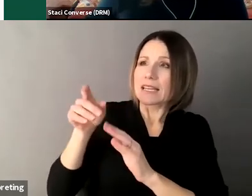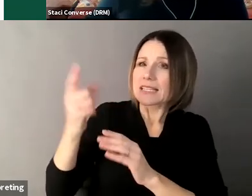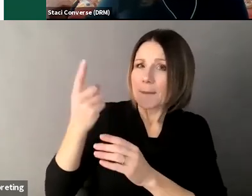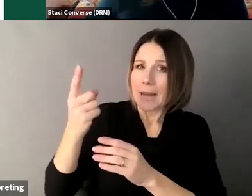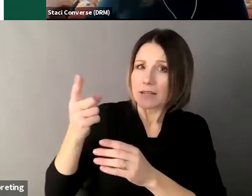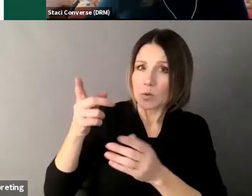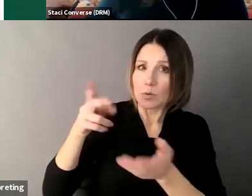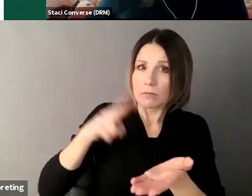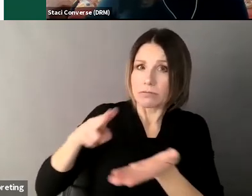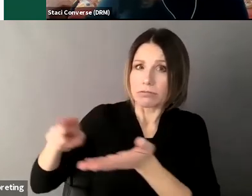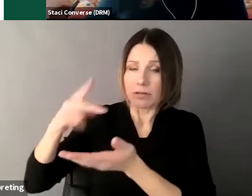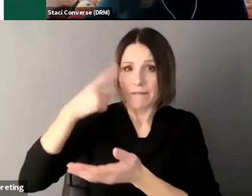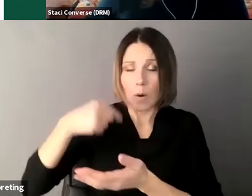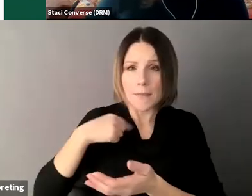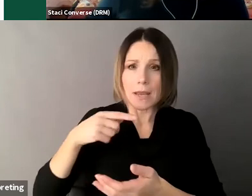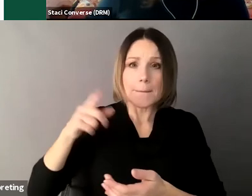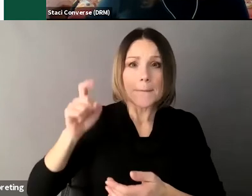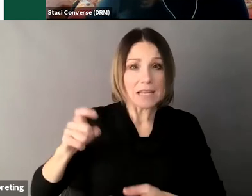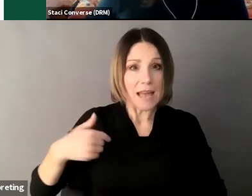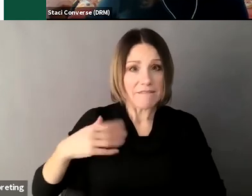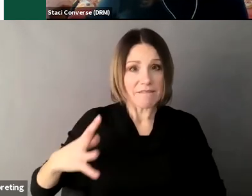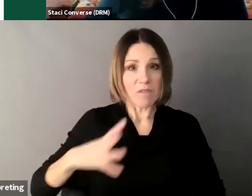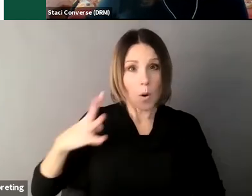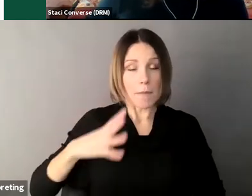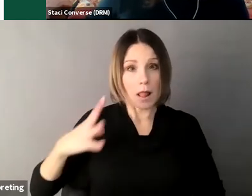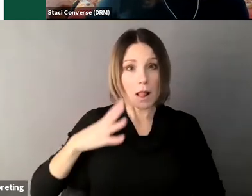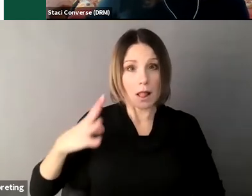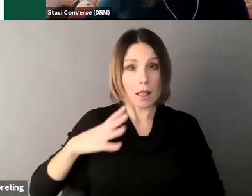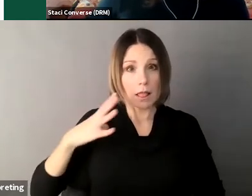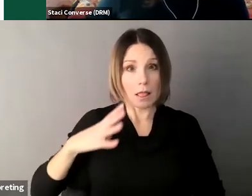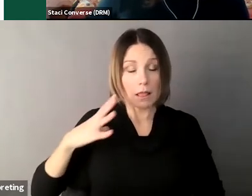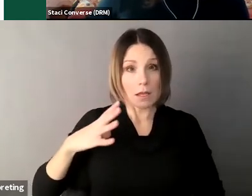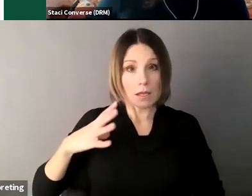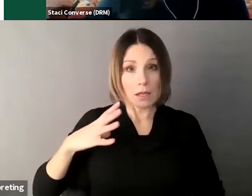document be needed to be in place to allow the appointed person to sign up for treatment